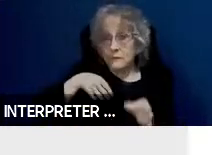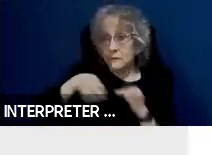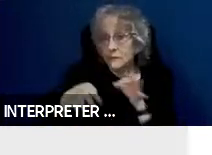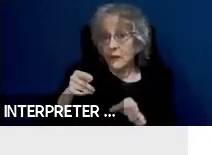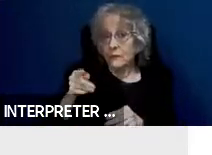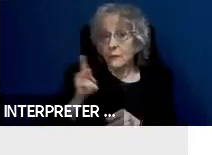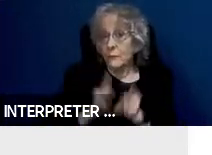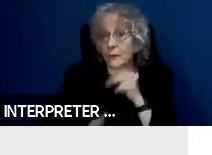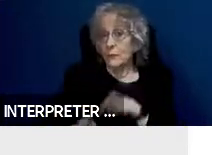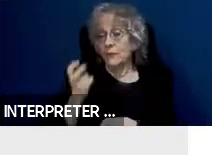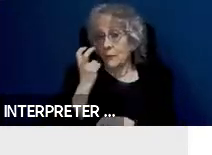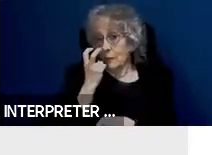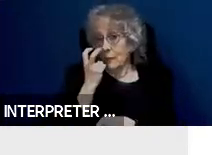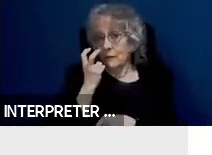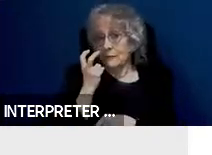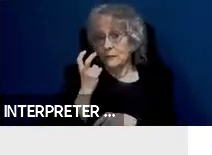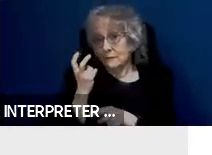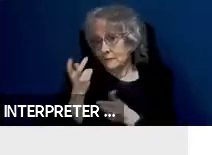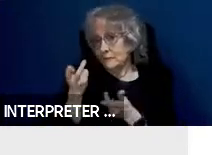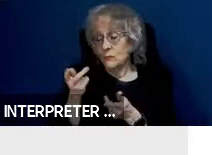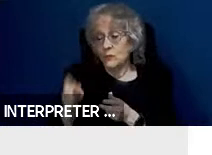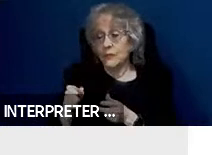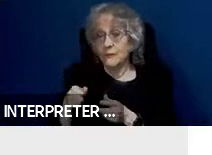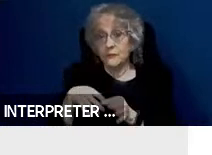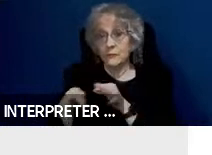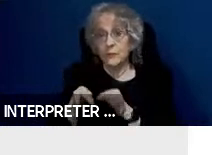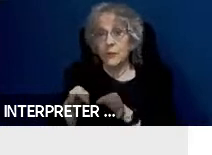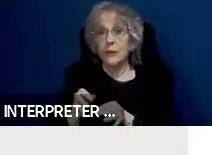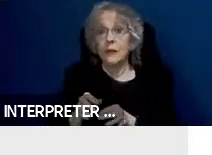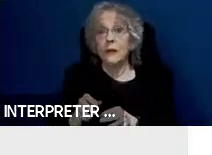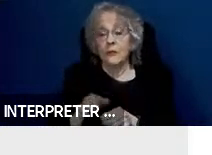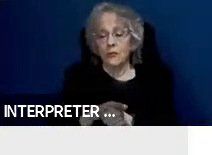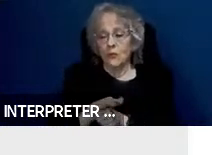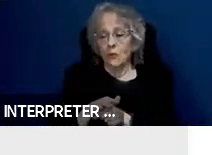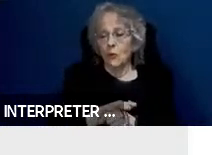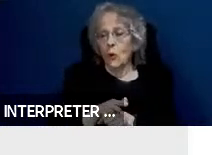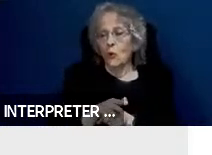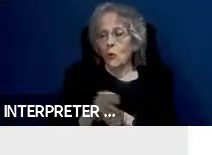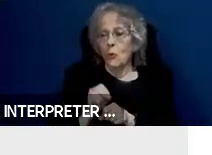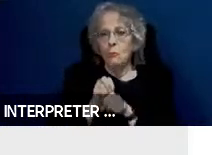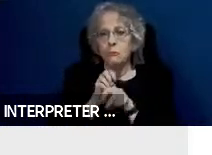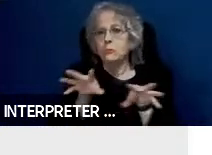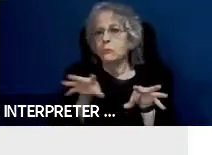If there is local broadcast of emergency information, that would also need to be relayed